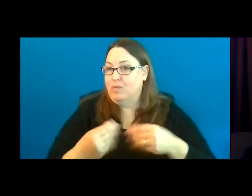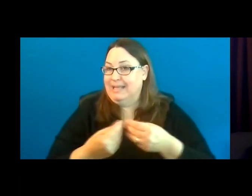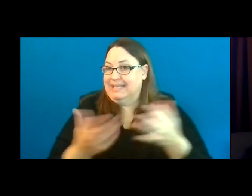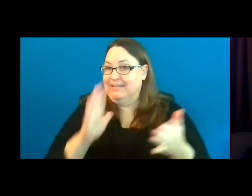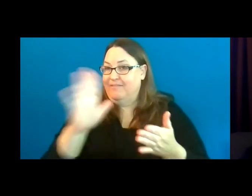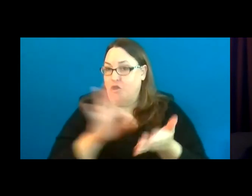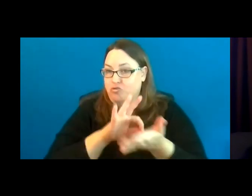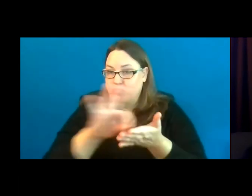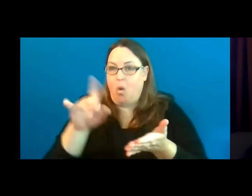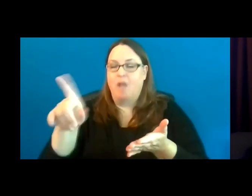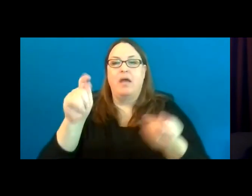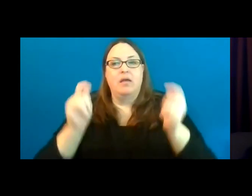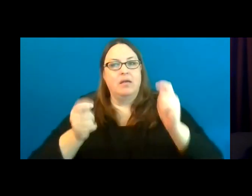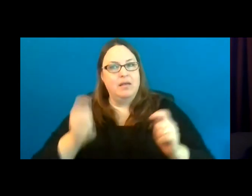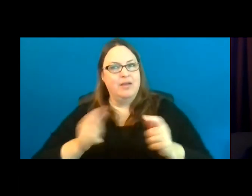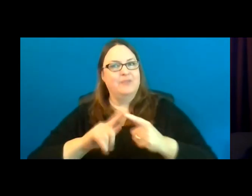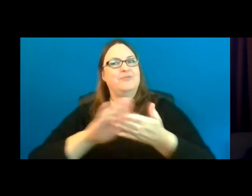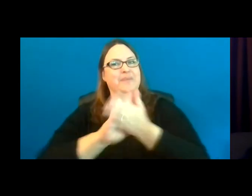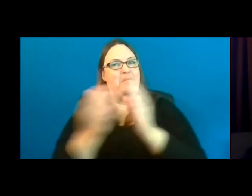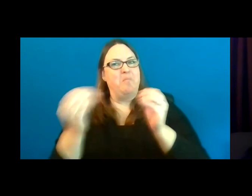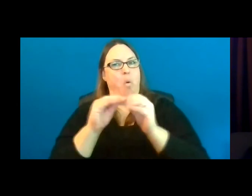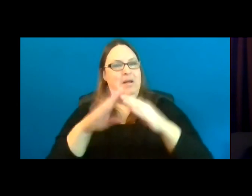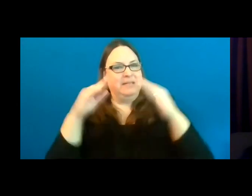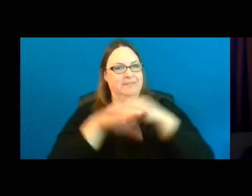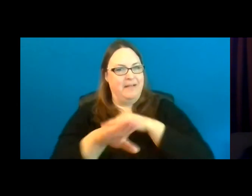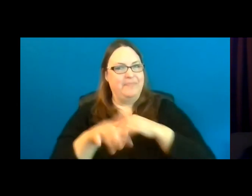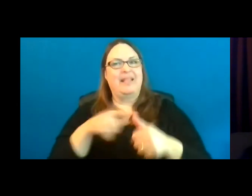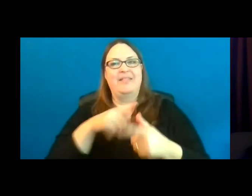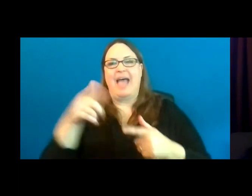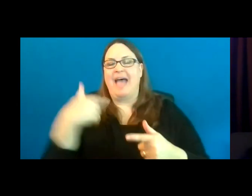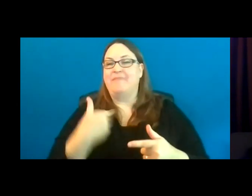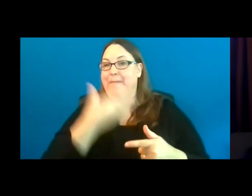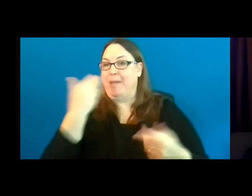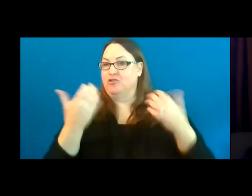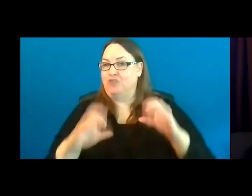alter the design to be more accessible so that they can have a better chance of securing the grant.